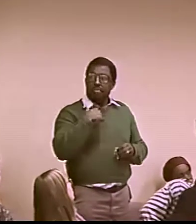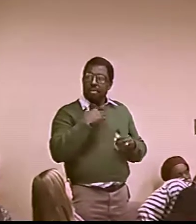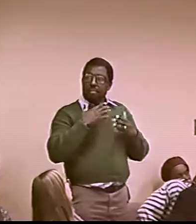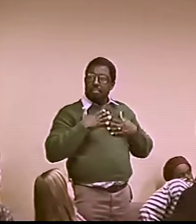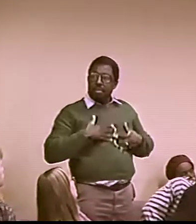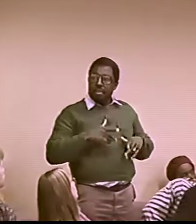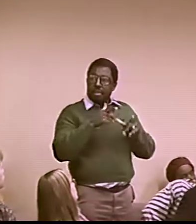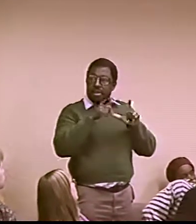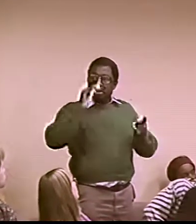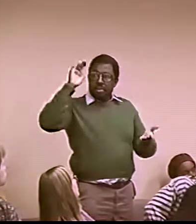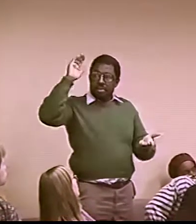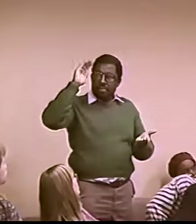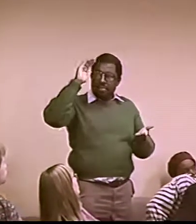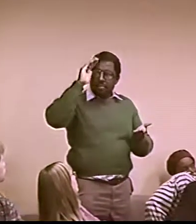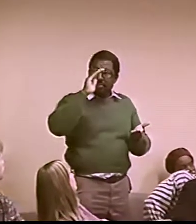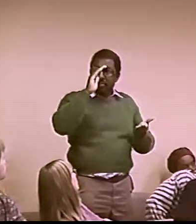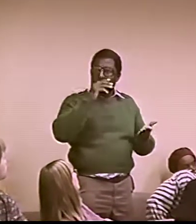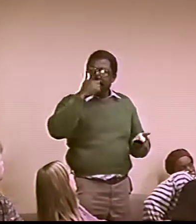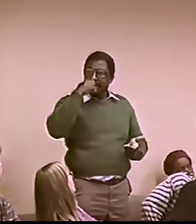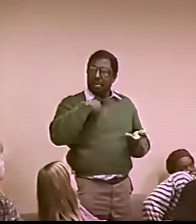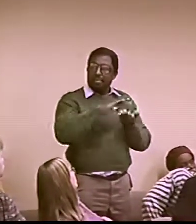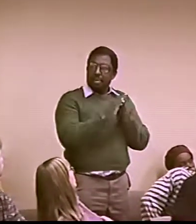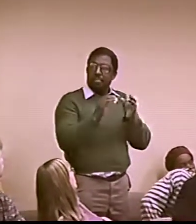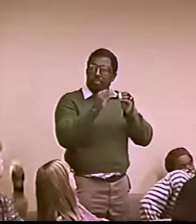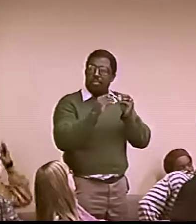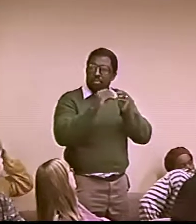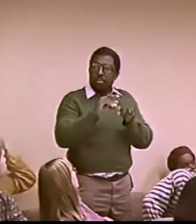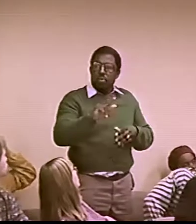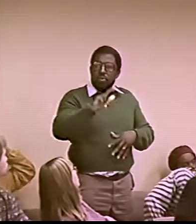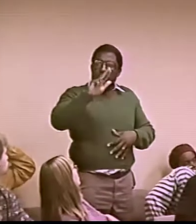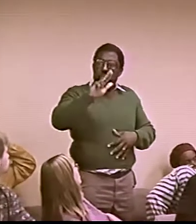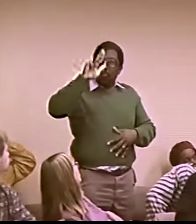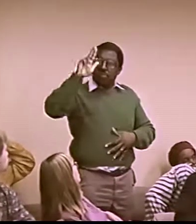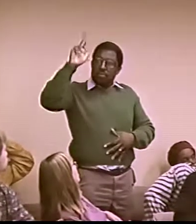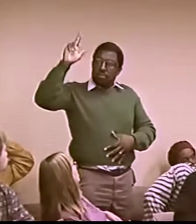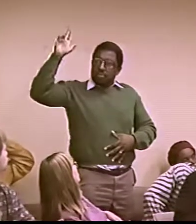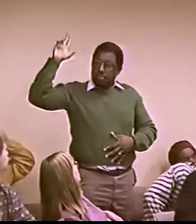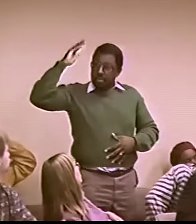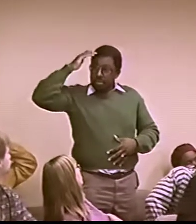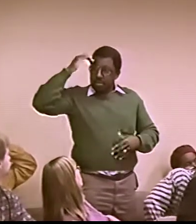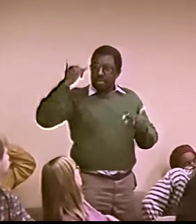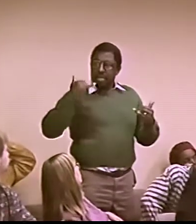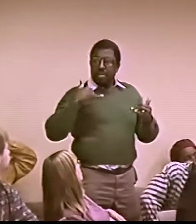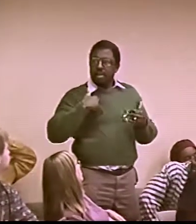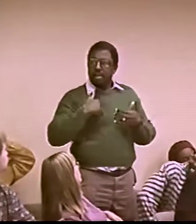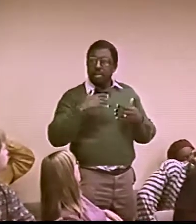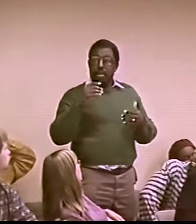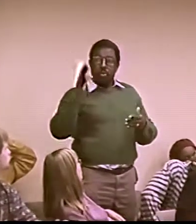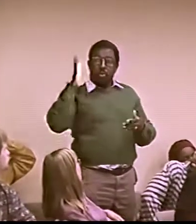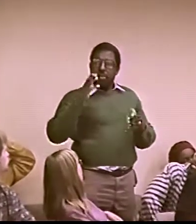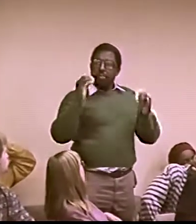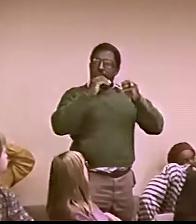AND I SEE, YOU KNOW, WHEN THEY GET TOGETHER, THEY COMMUNICATE WITH EACH OTHER. AS THEY BECOME MORE AND MORE EDUCATED IN THEIR LIFE,